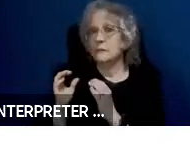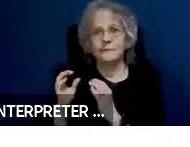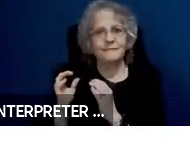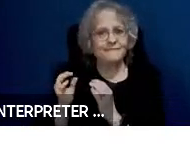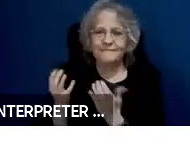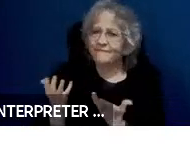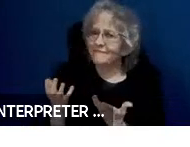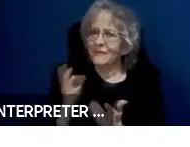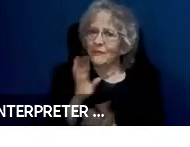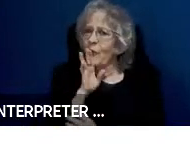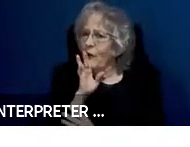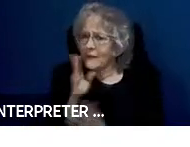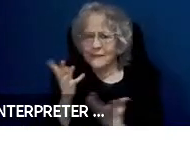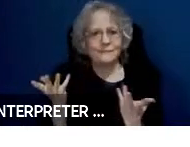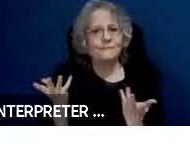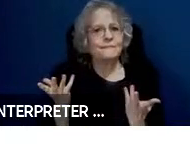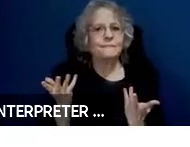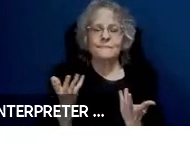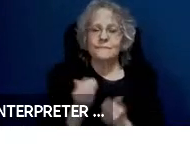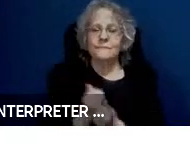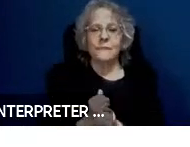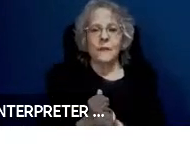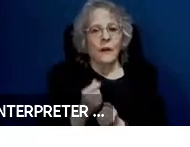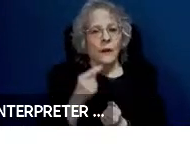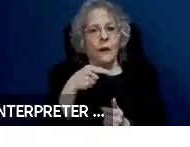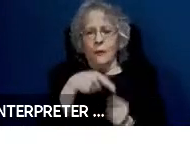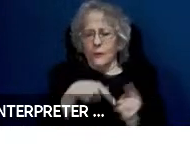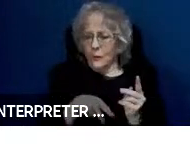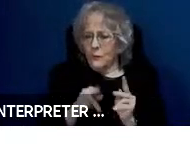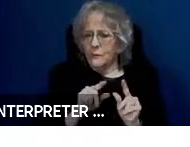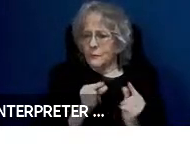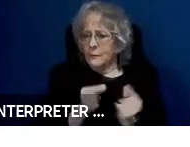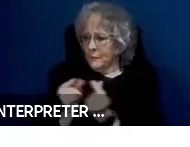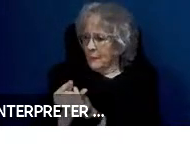These individuals, many of the general solutions aren't going to work. Speech